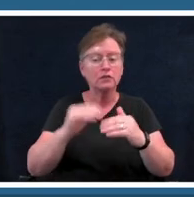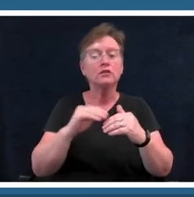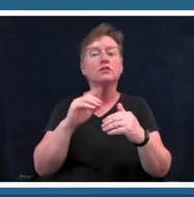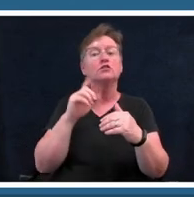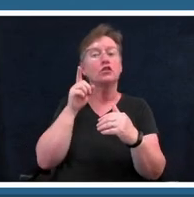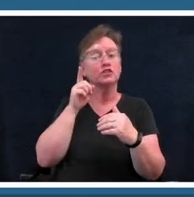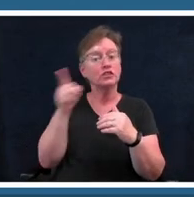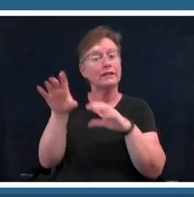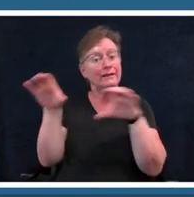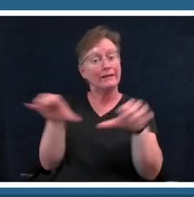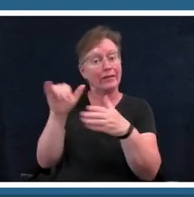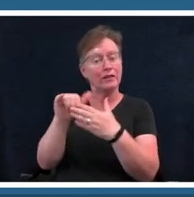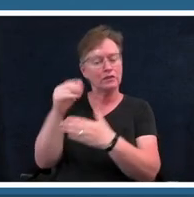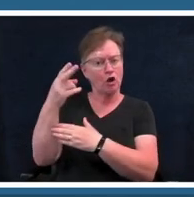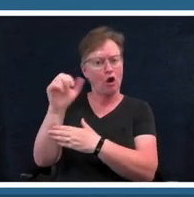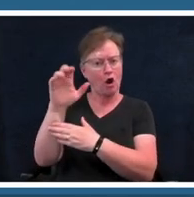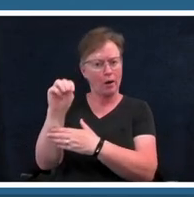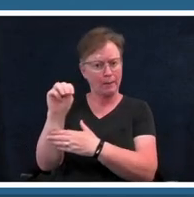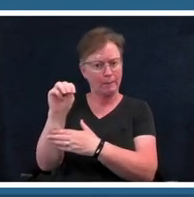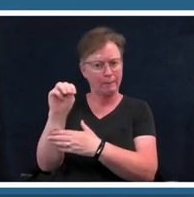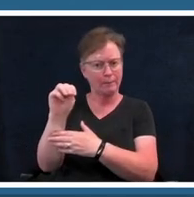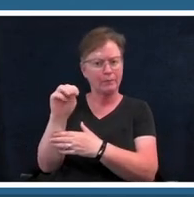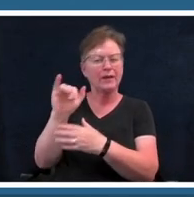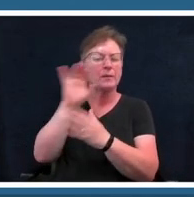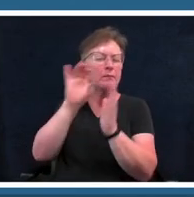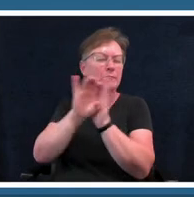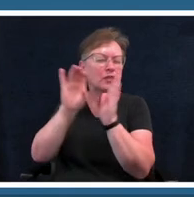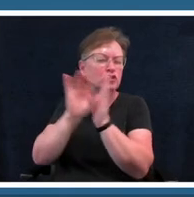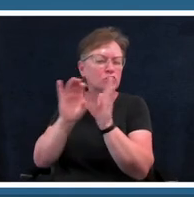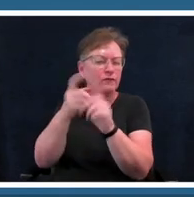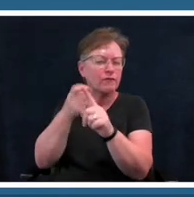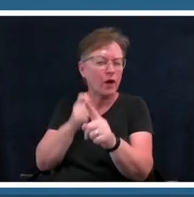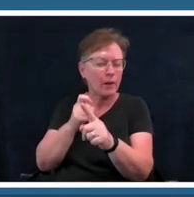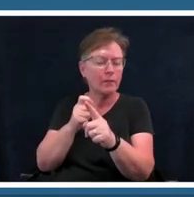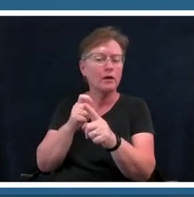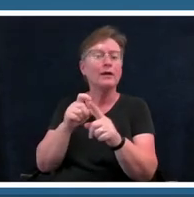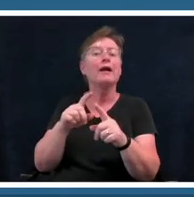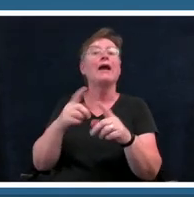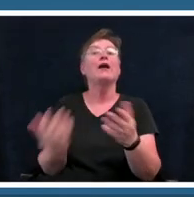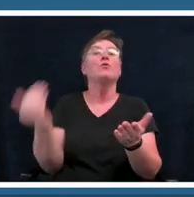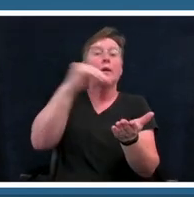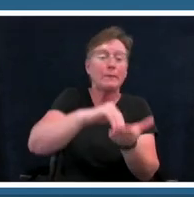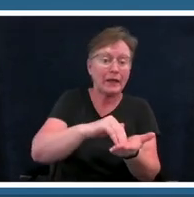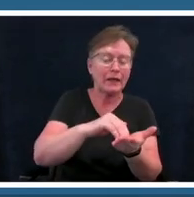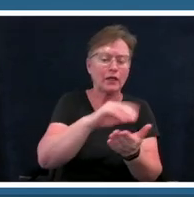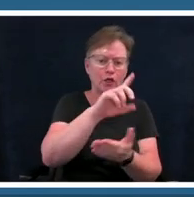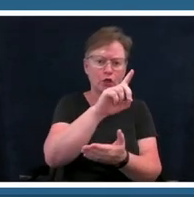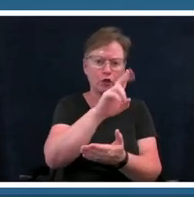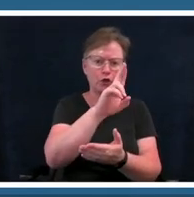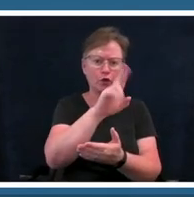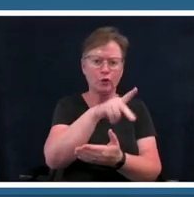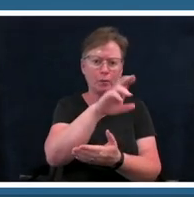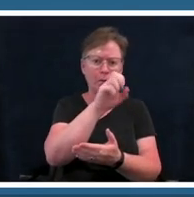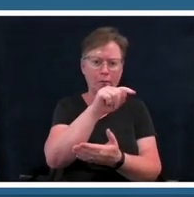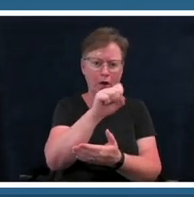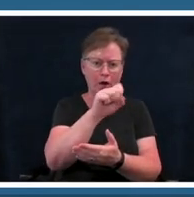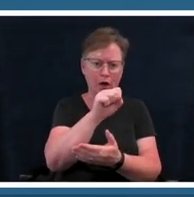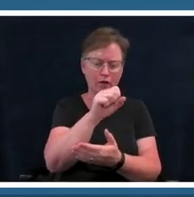from and she did it again in dupont circle in washington dc